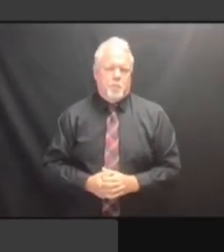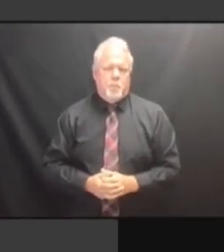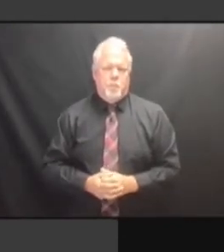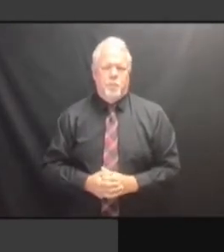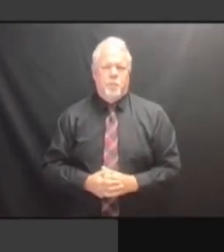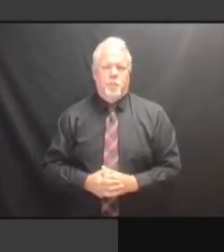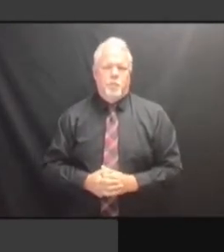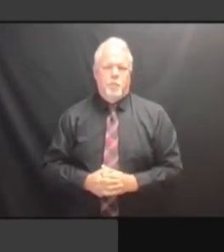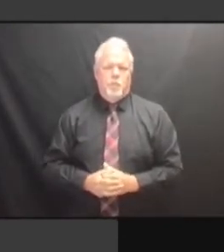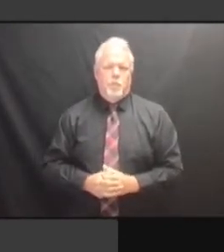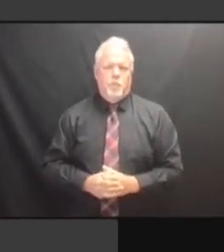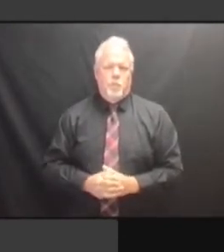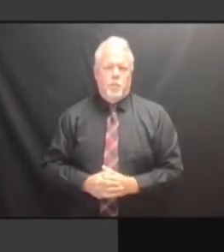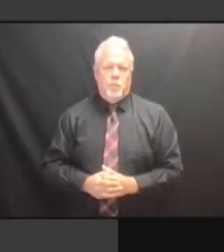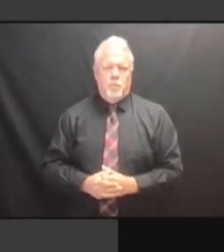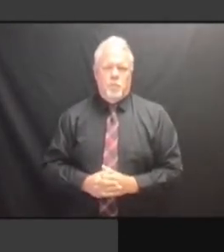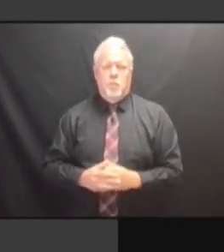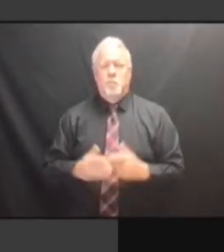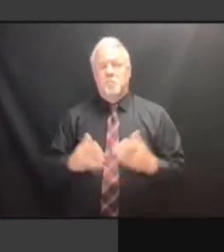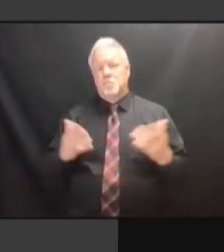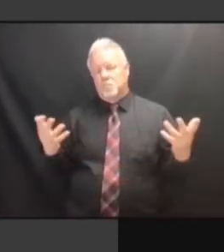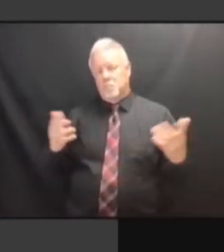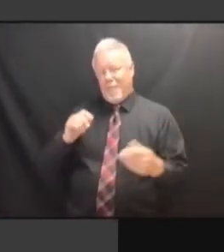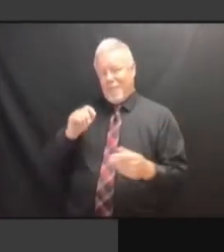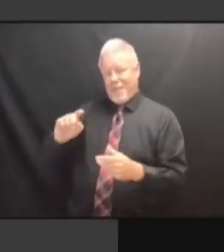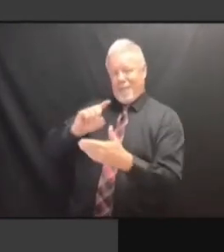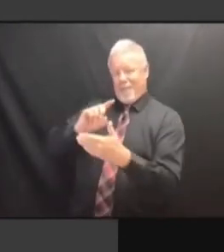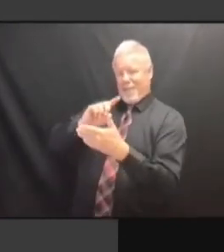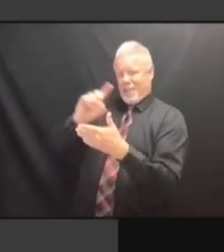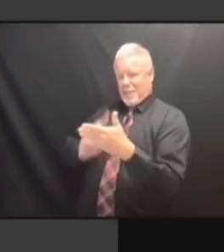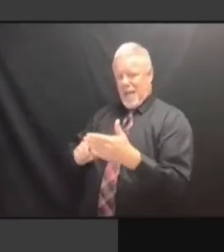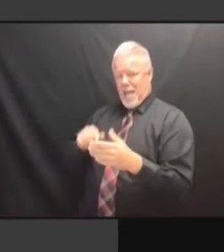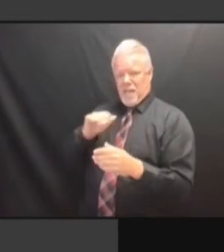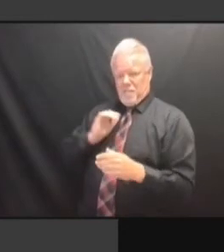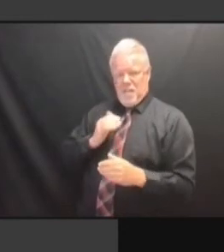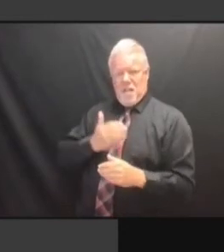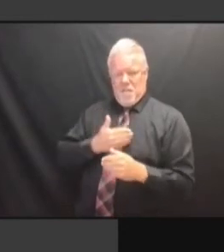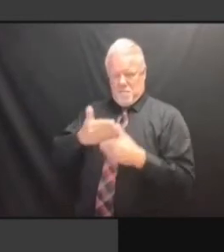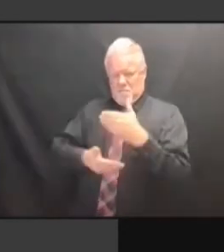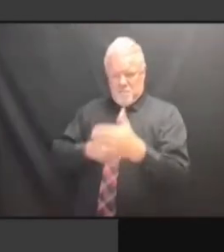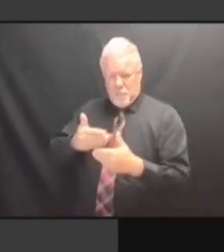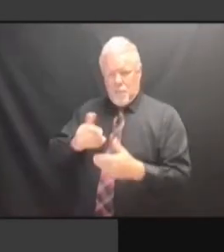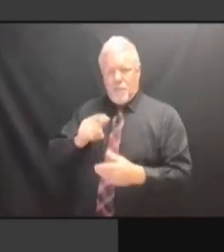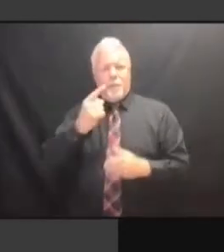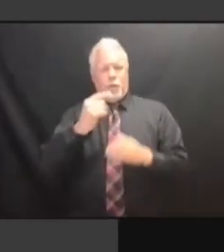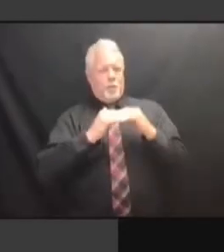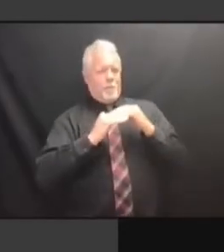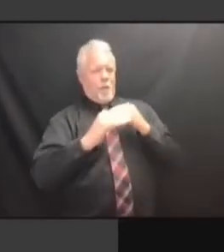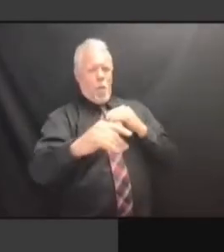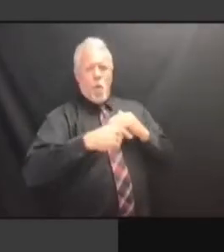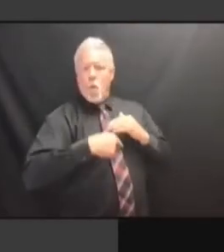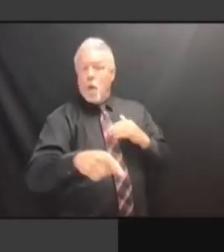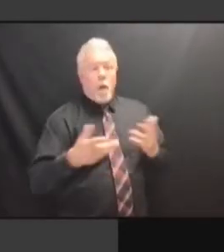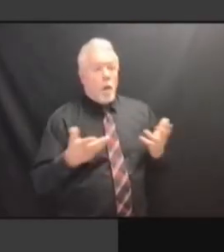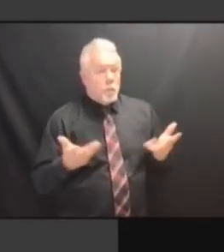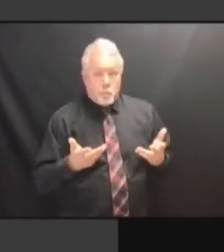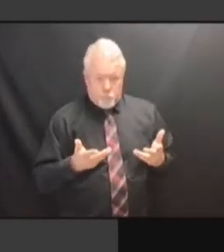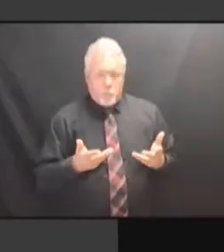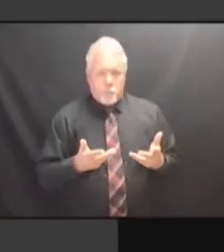US A PHYSICAL DOCUMENT. WE'LL HAVE A FRONT US A PHYSICAL DOCUMENT. WE'LL HAVE A FRONT WINDOW, US A PHYSICAL DOCUMENT. WE'LL HAVE A FRONT WINDOW, WE'LL WE'LL HAVE A FRONT WINDOW, WE'LL WE'LL HAVE A FRONT WINDOW, WE'LL MOVE WE'LL HAVE A FRONT WINDOW, WE'LL MOVE IT WE'LL HAVE A FRONT WINDOW, WE'LL MOVE IT A WE'LL HAVE A FRONT WINDOW, WE'LL MOVE IT A LITTLE WE'LL HAVE A FRONT WINDOW, WE'LL MOVE IT A LITTLE BIT, WE'LL HAVE A FRONT WINDOW, WE'LL MOVE IT A LITTLE BIT, SO WE'LL HAVE A FRONT WINDOW, WE'LL MOVE IT A LITTLE BIT, SO THAT MOVE IT A LITTLE BIT, SO THAT MOVE IT A LITTLE BIT, SO THAT MAKES MOVE IT A LITTLE BIT, SO THAT MAKES IT MOVE IT A LITTLE BIT, SO THAT MAKES IT DIFFICULT, MOVE IT A LITTLE BIT, SO THAT MAKES IT DIFFICULT, BECAUSE MAKES IT DIFFICULT, BECAUSE MAKES IT DIFFICULT, BECAUSE WE'RE MAKES IT DIFFICULT, BECAUSE WE'RE ALWAYS MAKES IT DIFFICULT, BECAUSE WE'RE ALWAYS GOING MAKES IT DIFFICULT, BECAUSE WE'RE ALWAYS GOING TO MAKES IT DIFFICULT, BECAUSE WE'RE ALWAYS GOING TO NEED WE'RE ALWAYS GOING TO NEED WE'RE ALWAYS GOING TO NEED PEOPLE WE'RE ALWAYS GOING TO NEED PEOPLE HERE